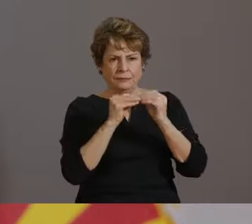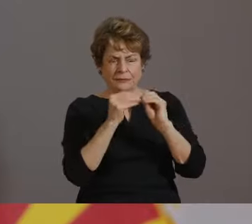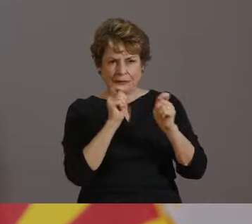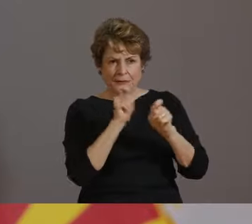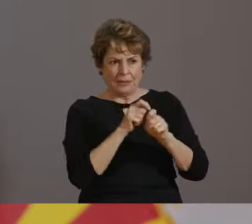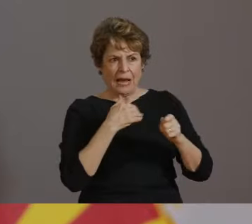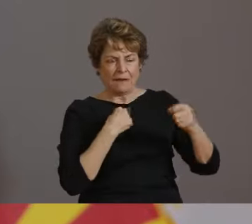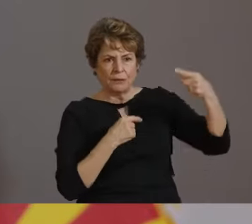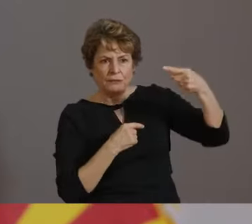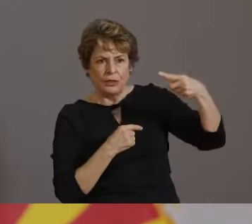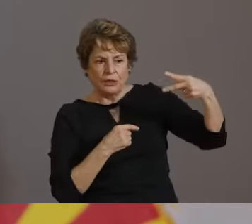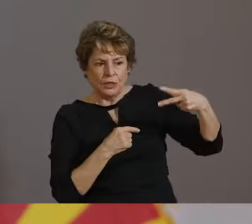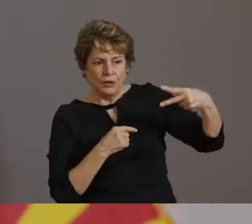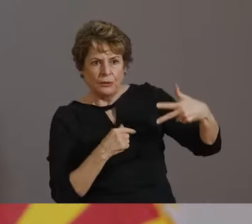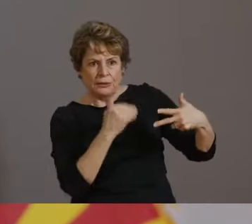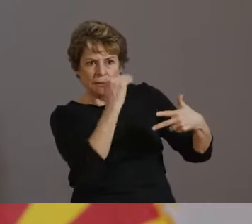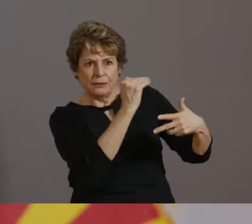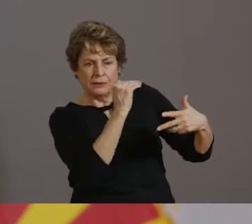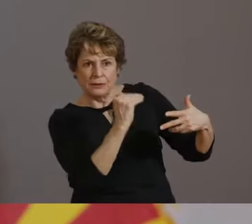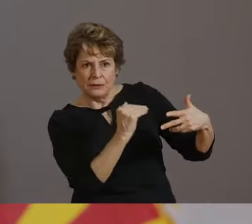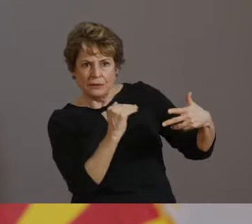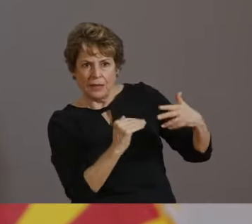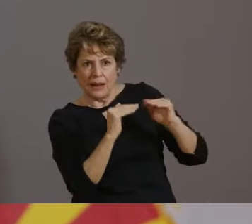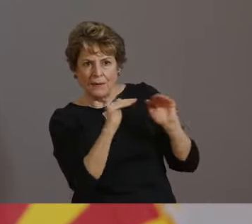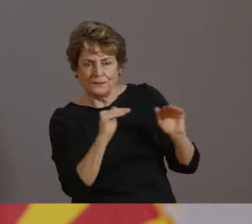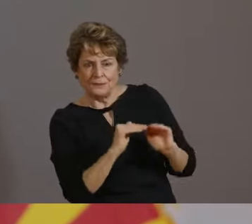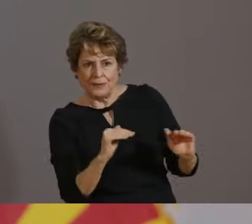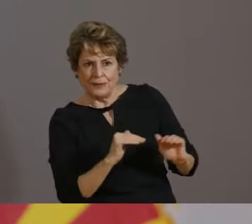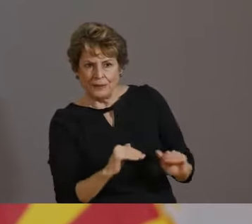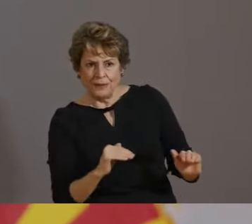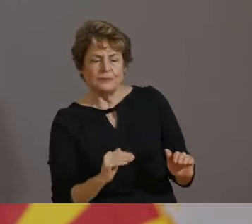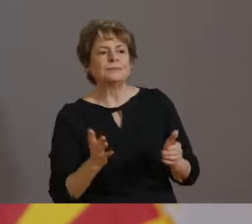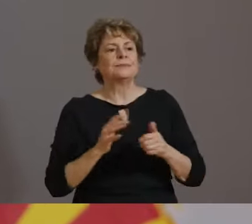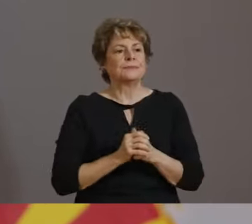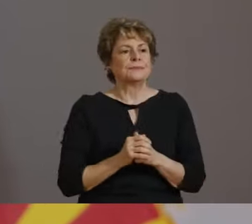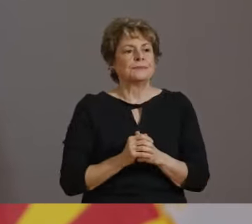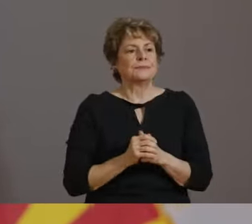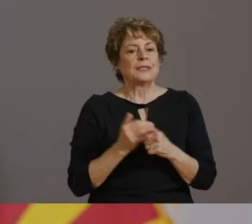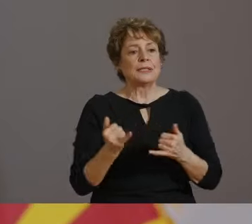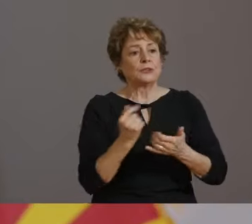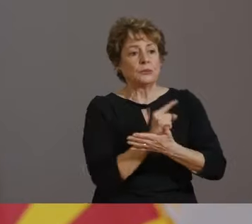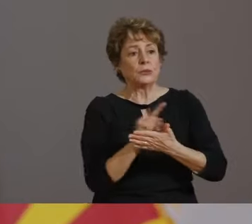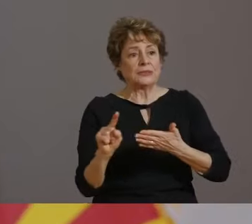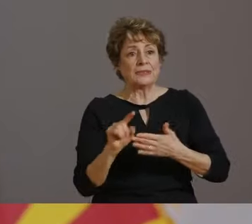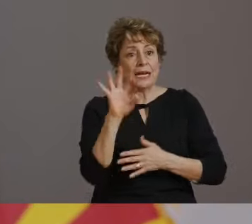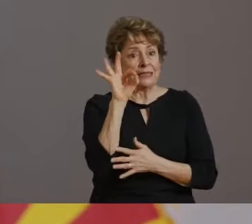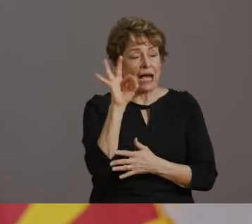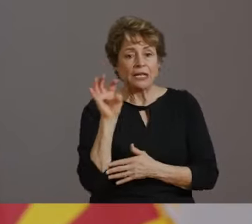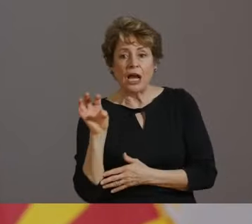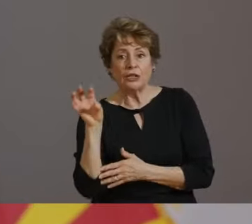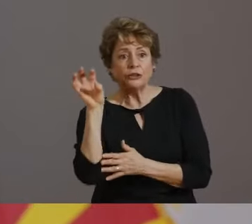STATUS. THIS WEEK, NINE COUNTIES ARE IN CATEGORIES THAT ALLOW FOR CERTAIN BUSINESSES TO REOPEN